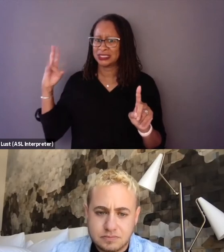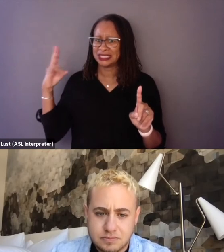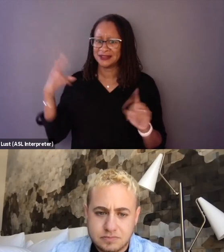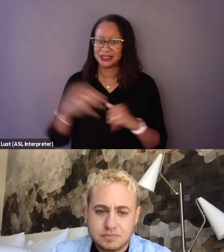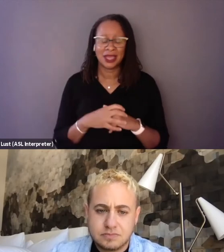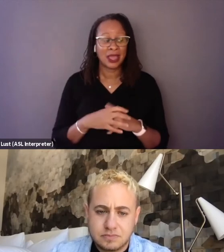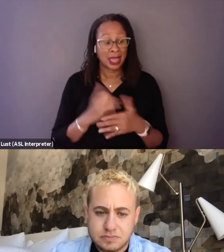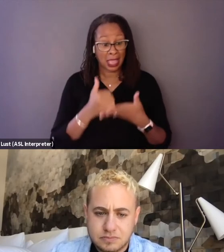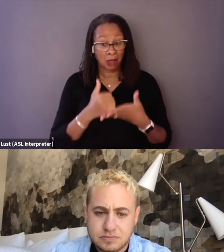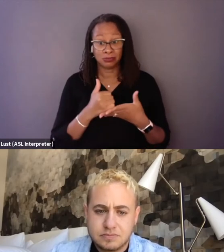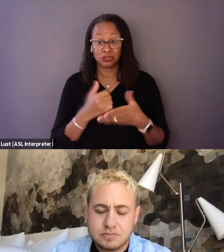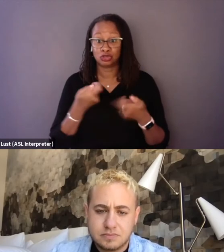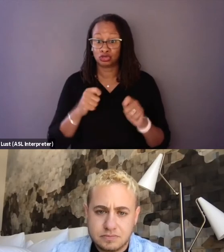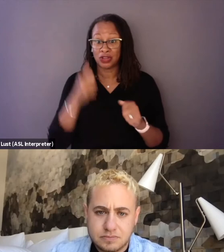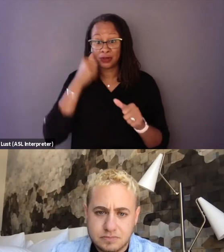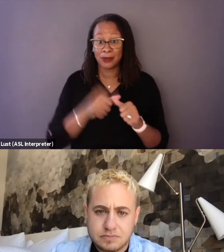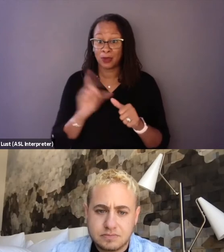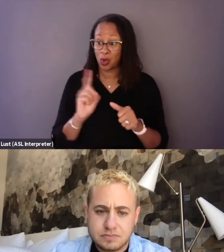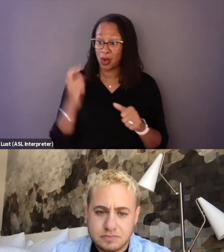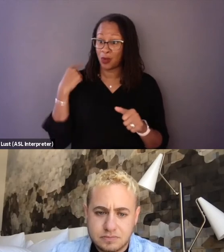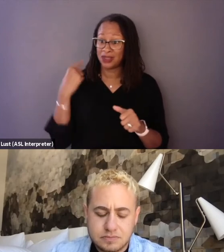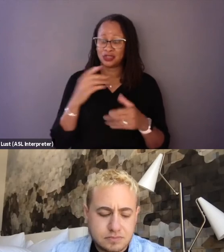where I was then to process this perspective now.